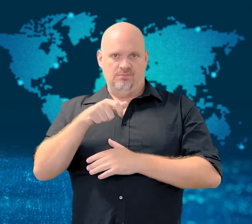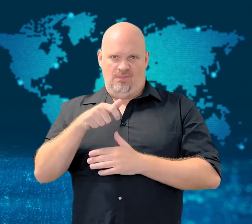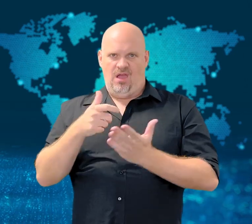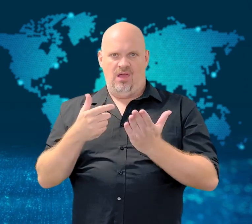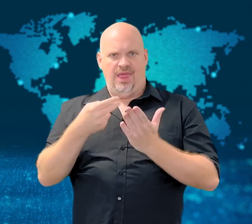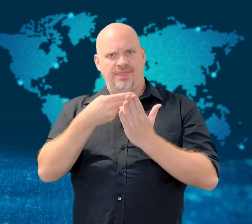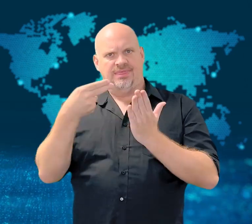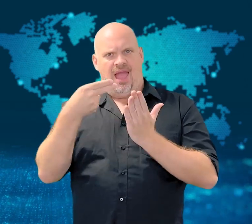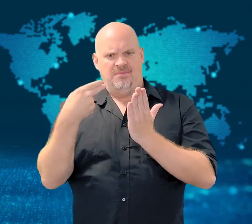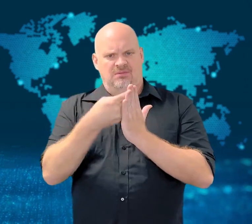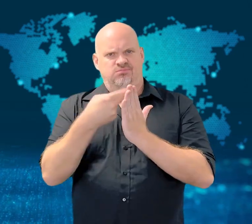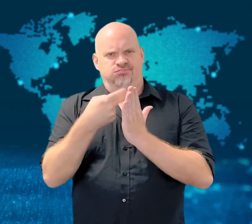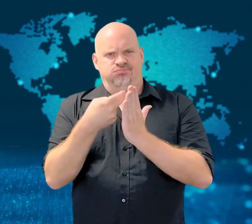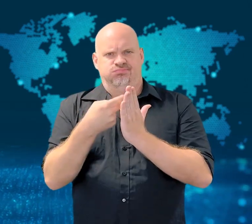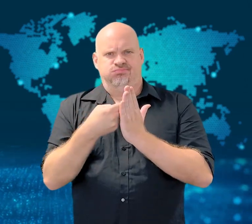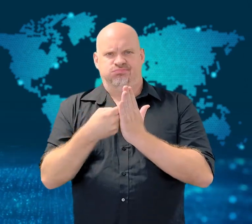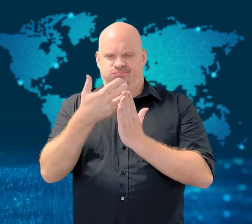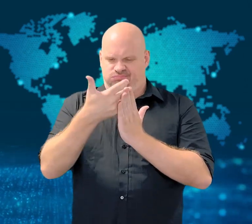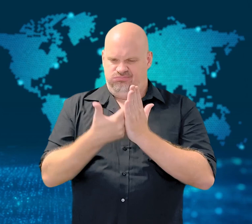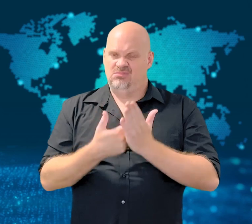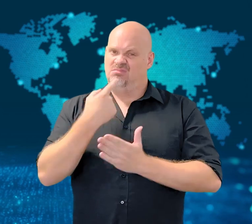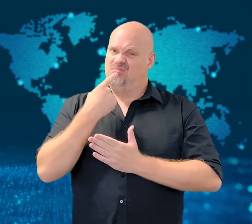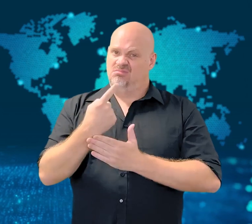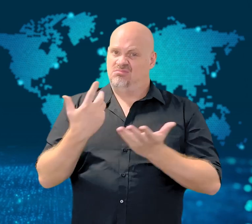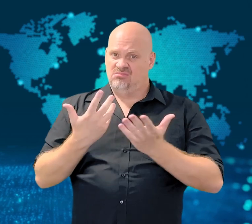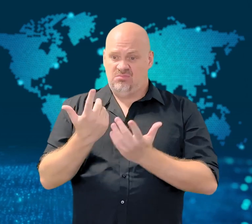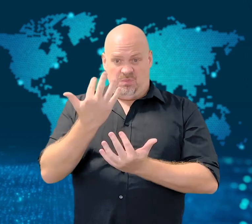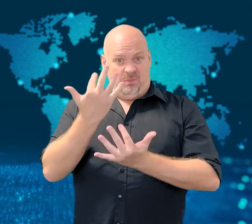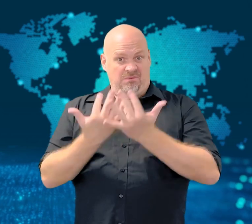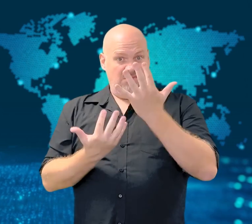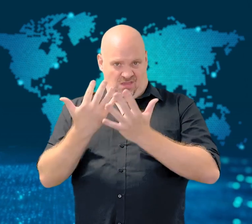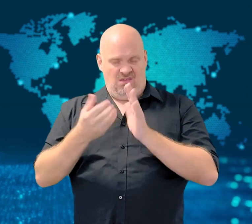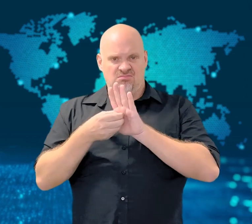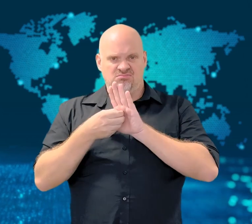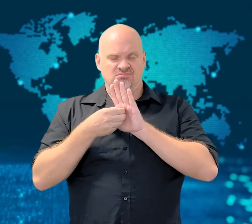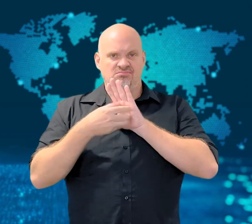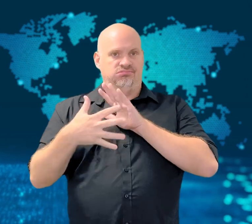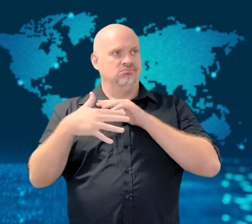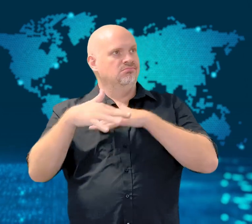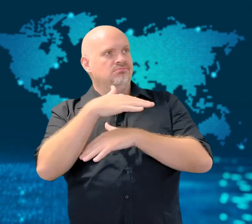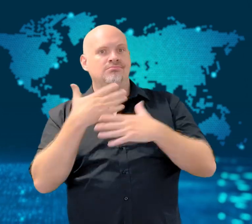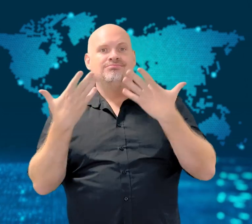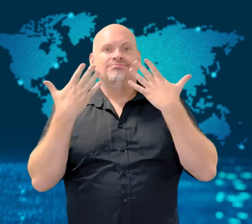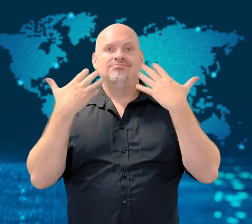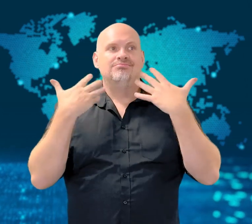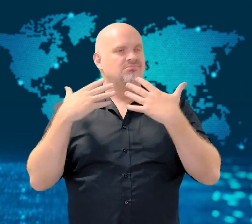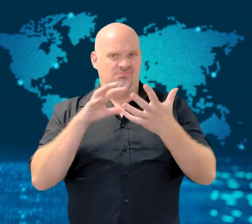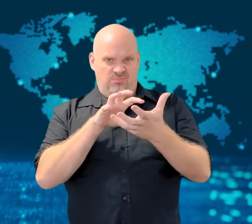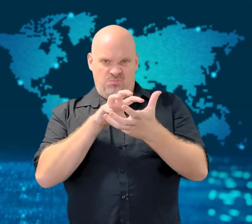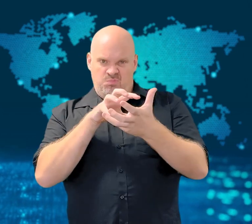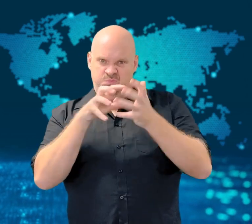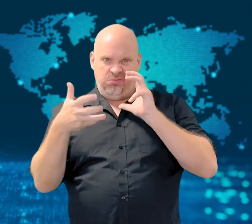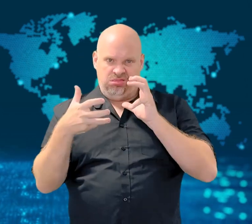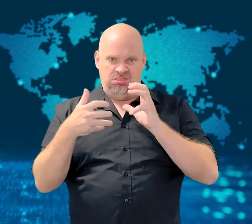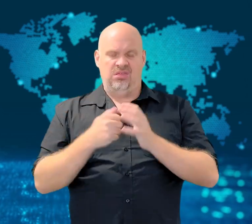"After being in Kenya for two months" (we) started a fire, and accidentally killed